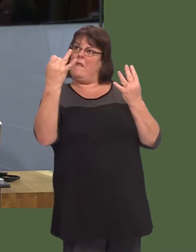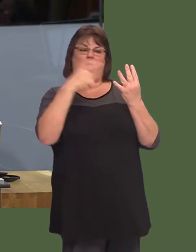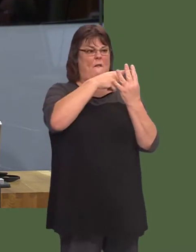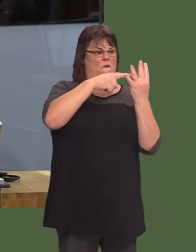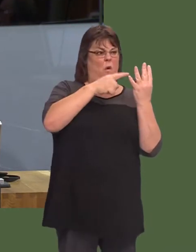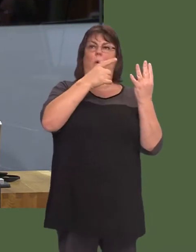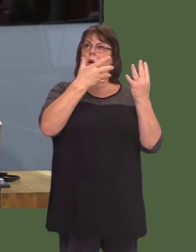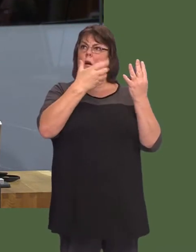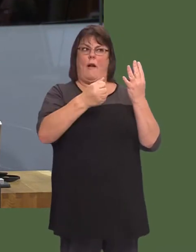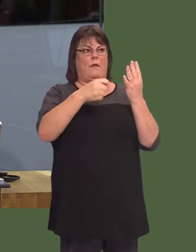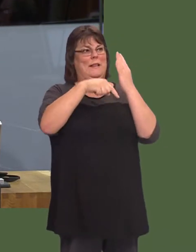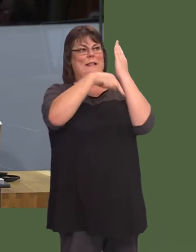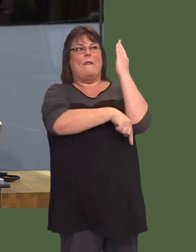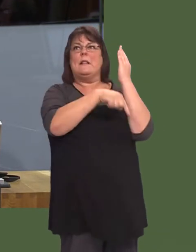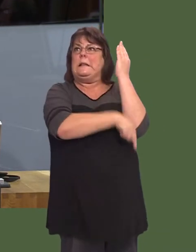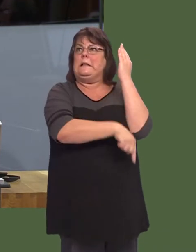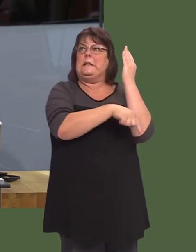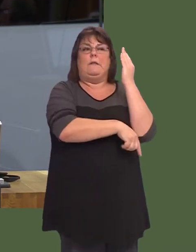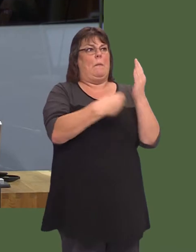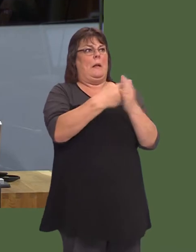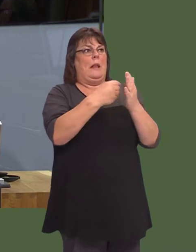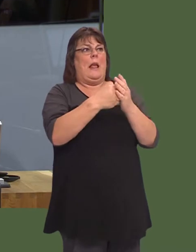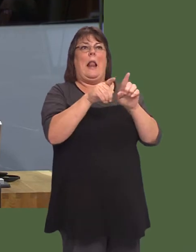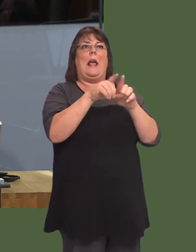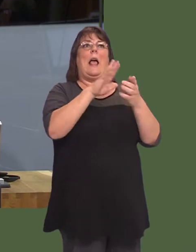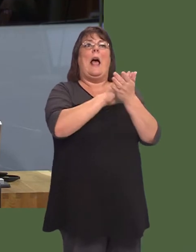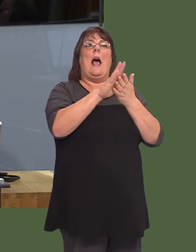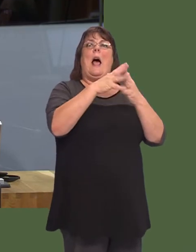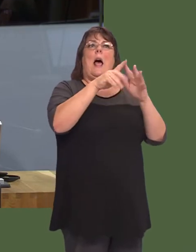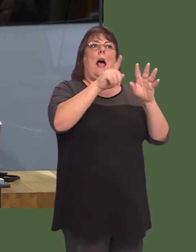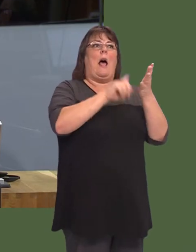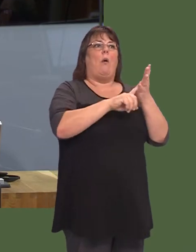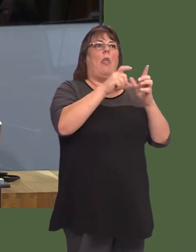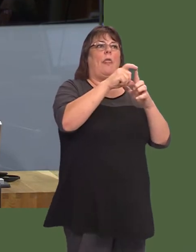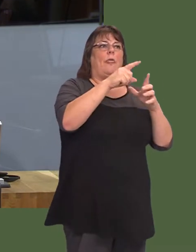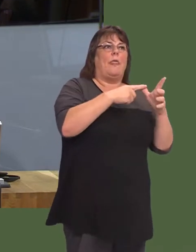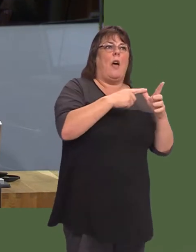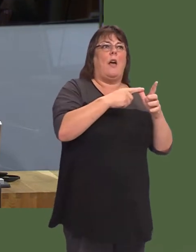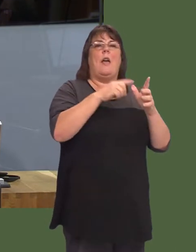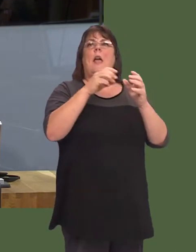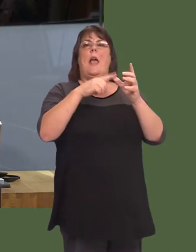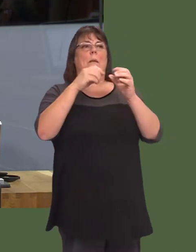And itís worth repeating the deficits or the projected deficits that they do have, such as Hywel Dda Local Health Board, £49 million, Abertawe Bro Morgannwg University